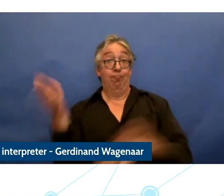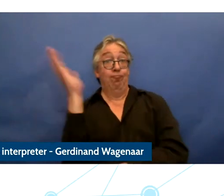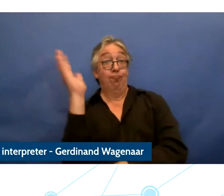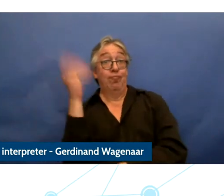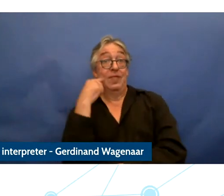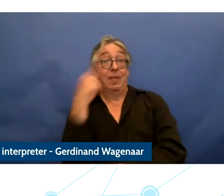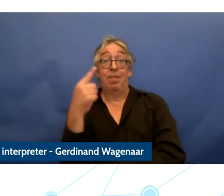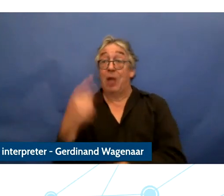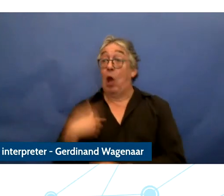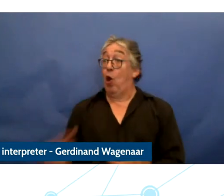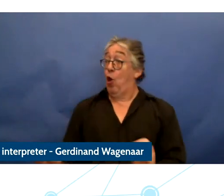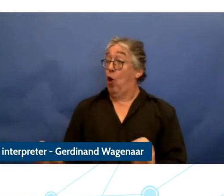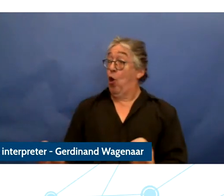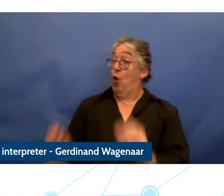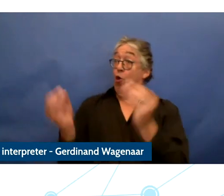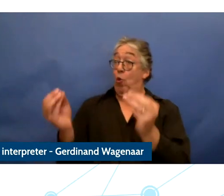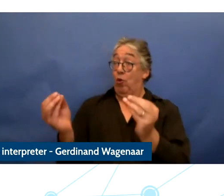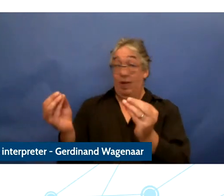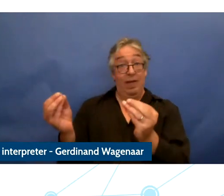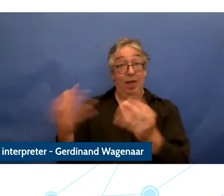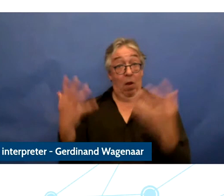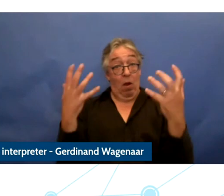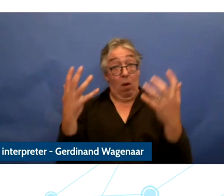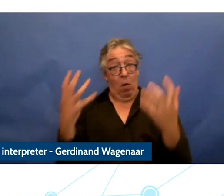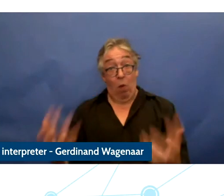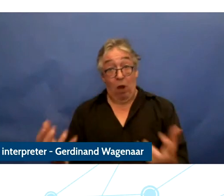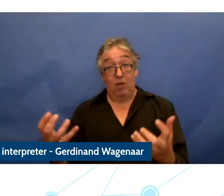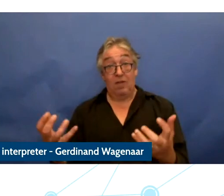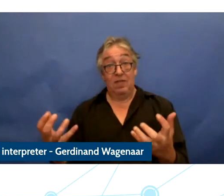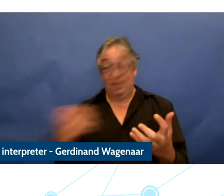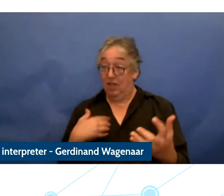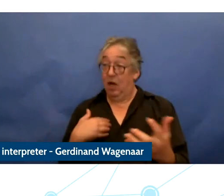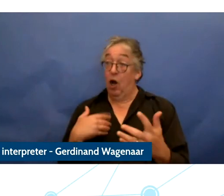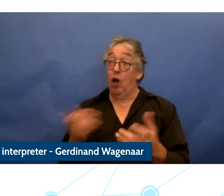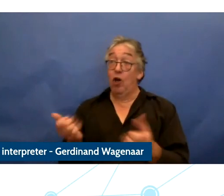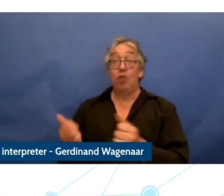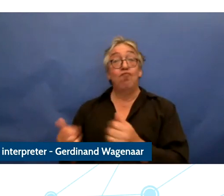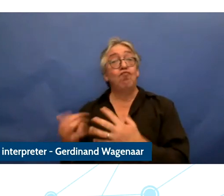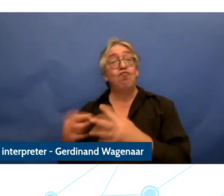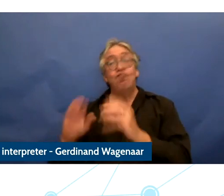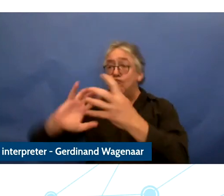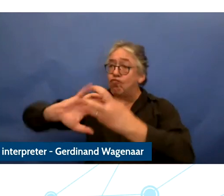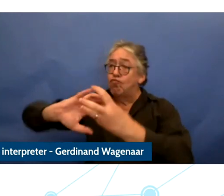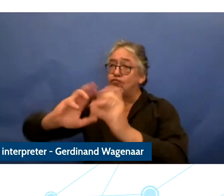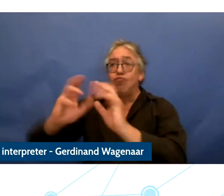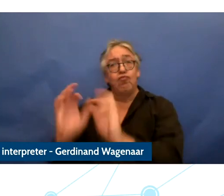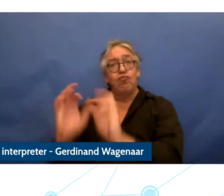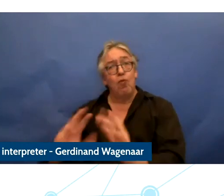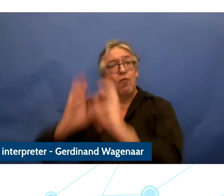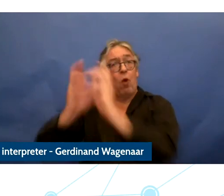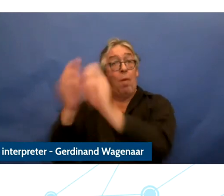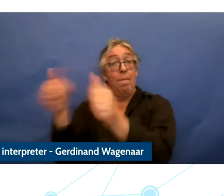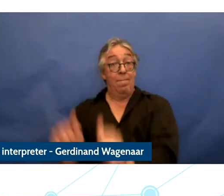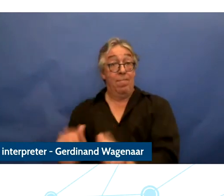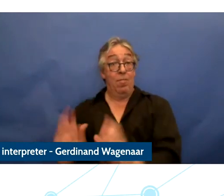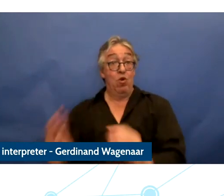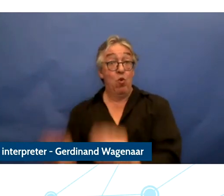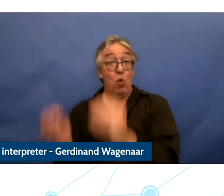people must be able is to shape Europe's future our union needs a soul and a vision that they can connect to.